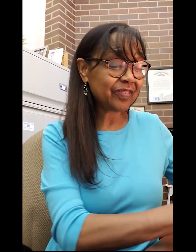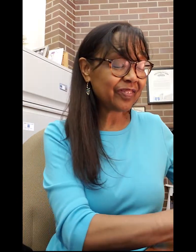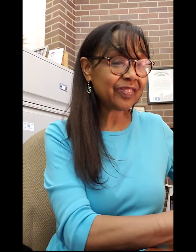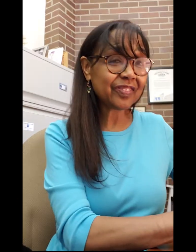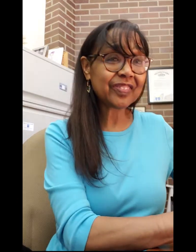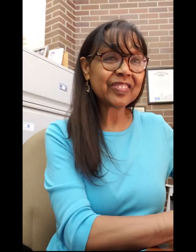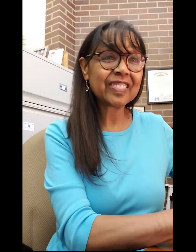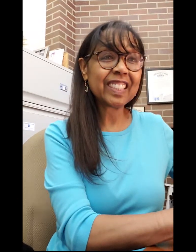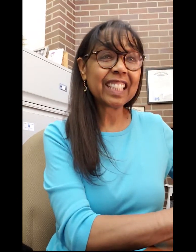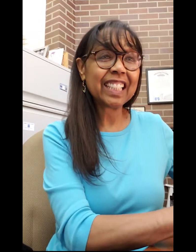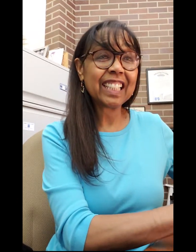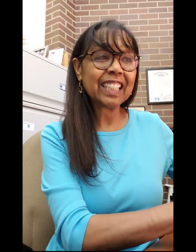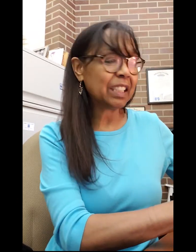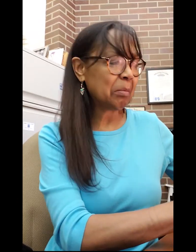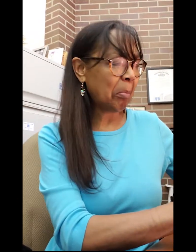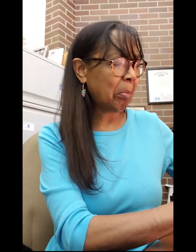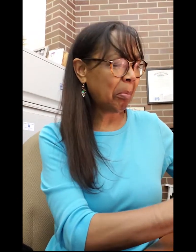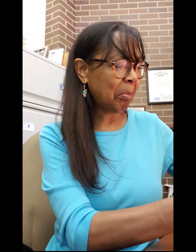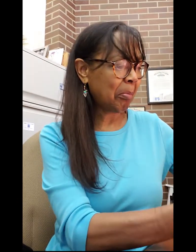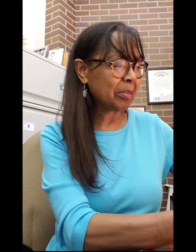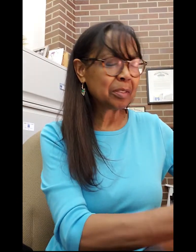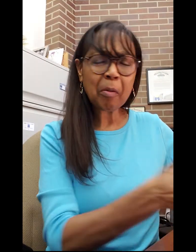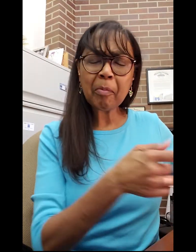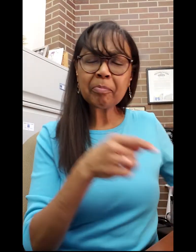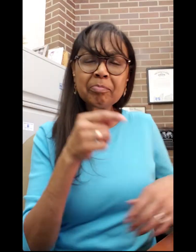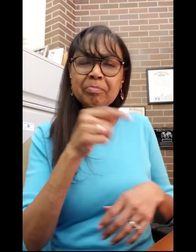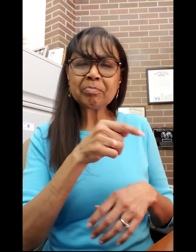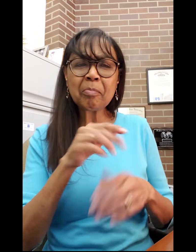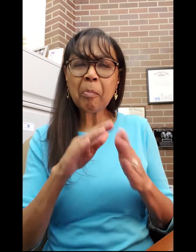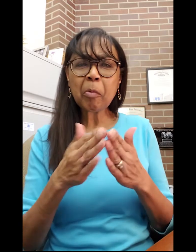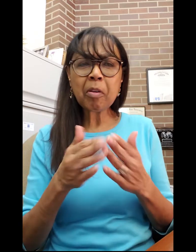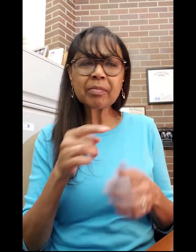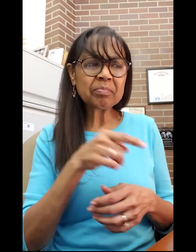Shoemaker and His Daughter"].